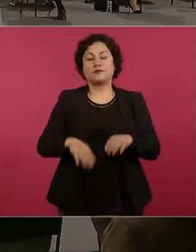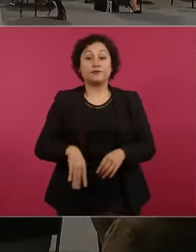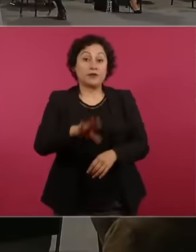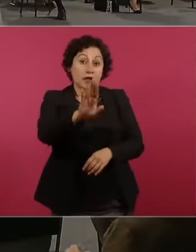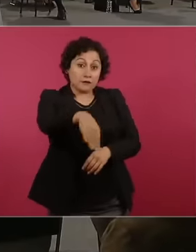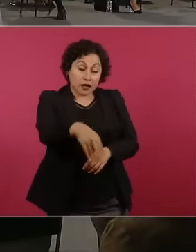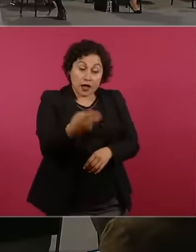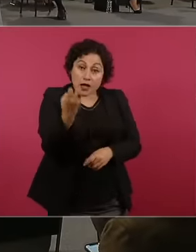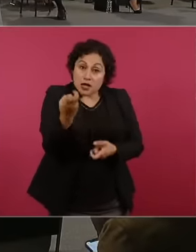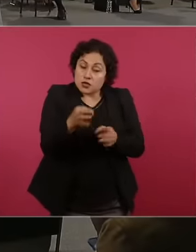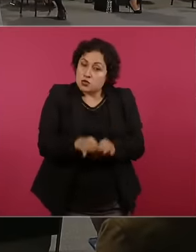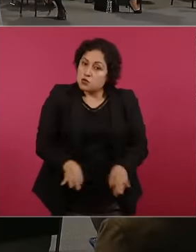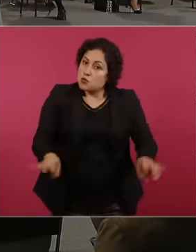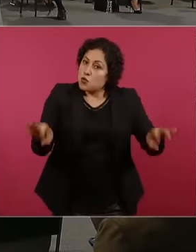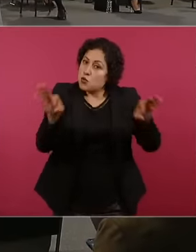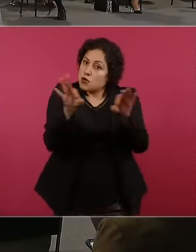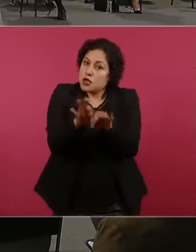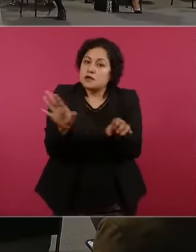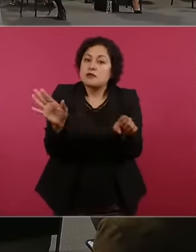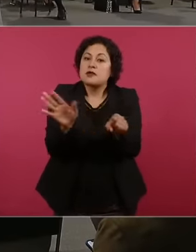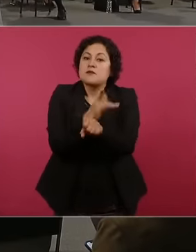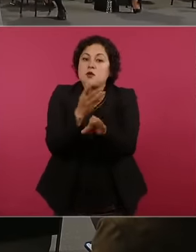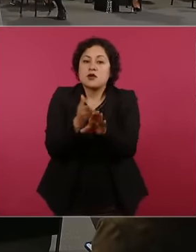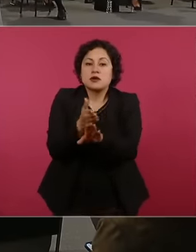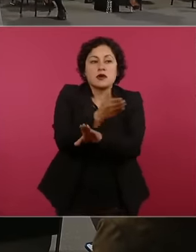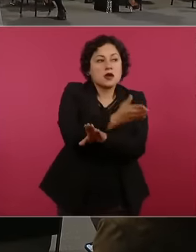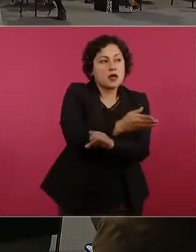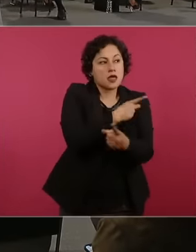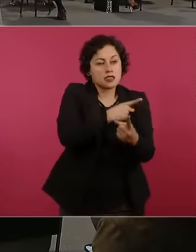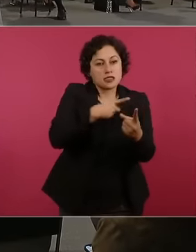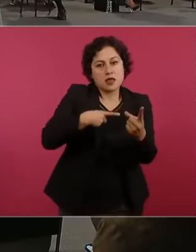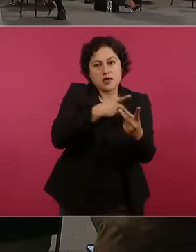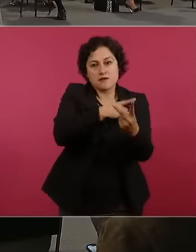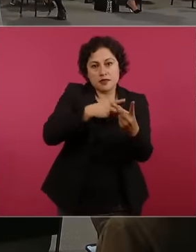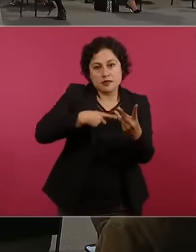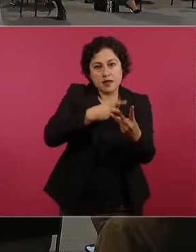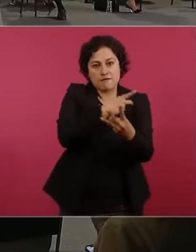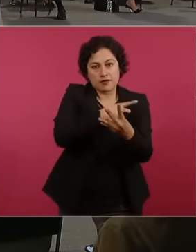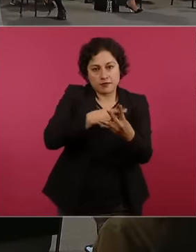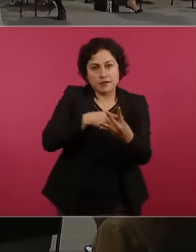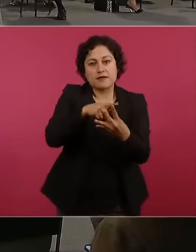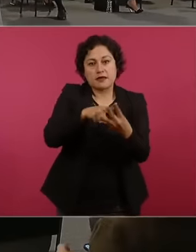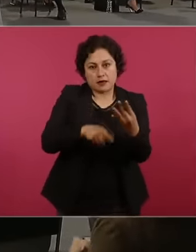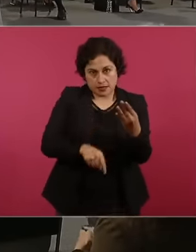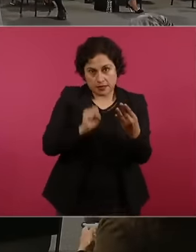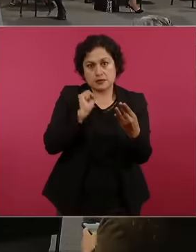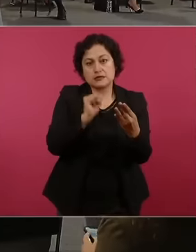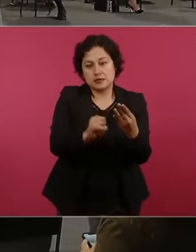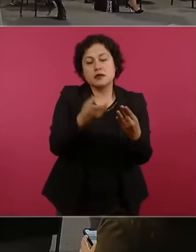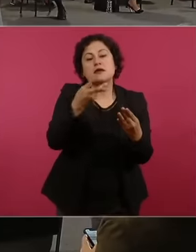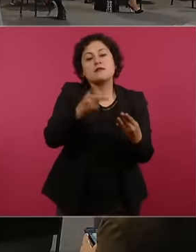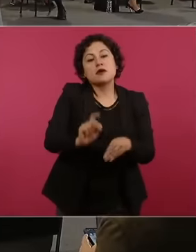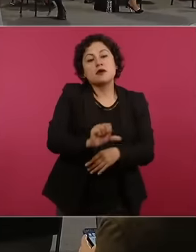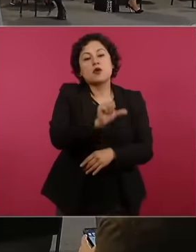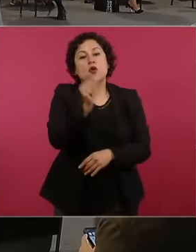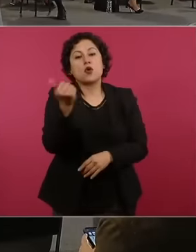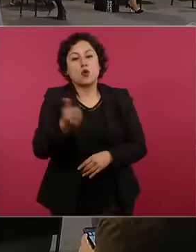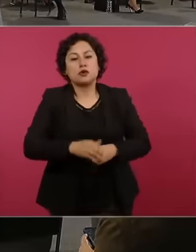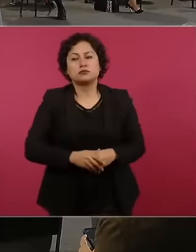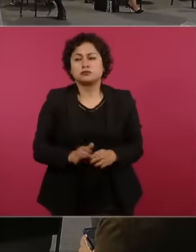this package of debts is also very important but the others too yes no no no we have nothing to hide and